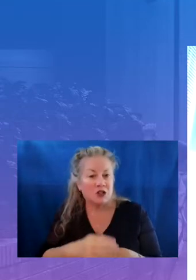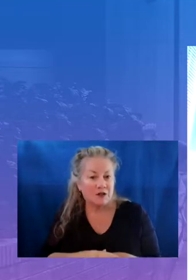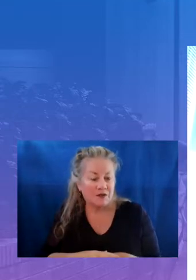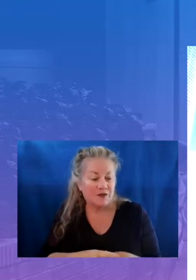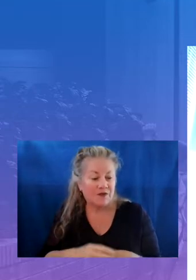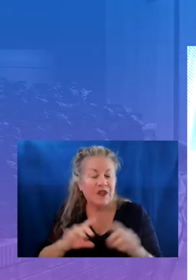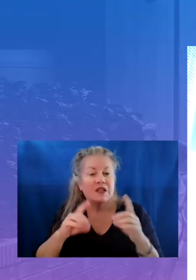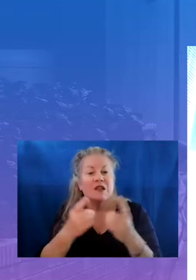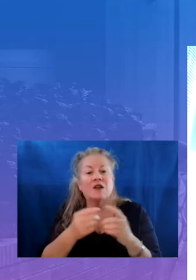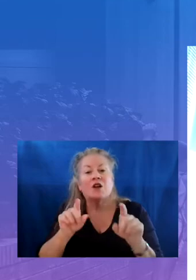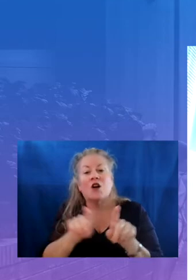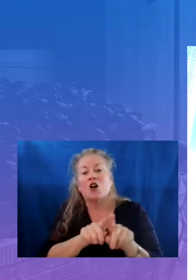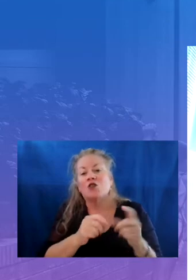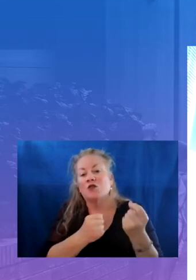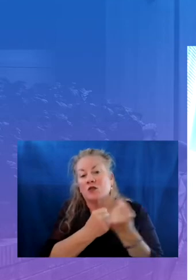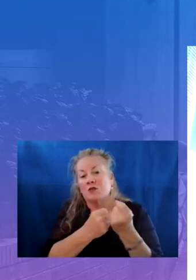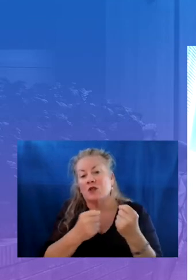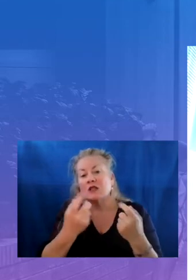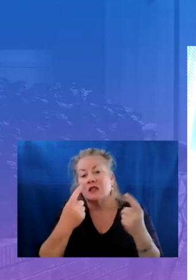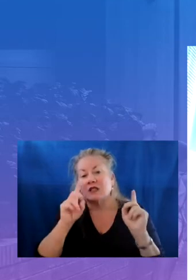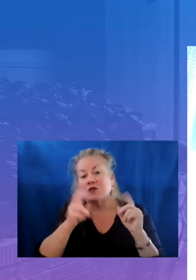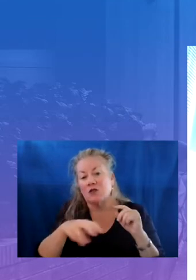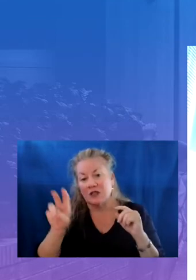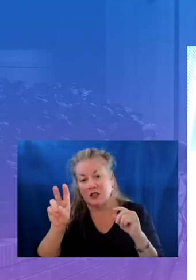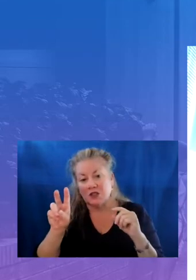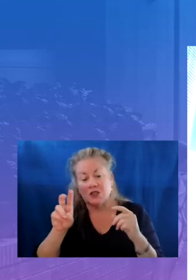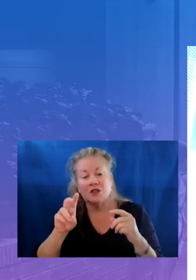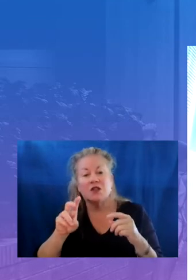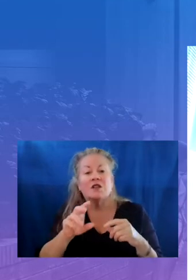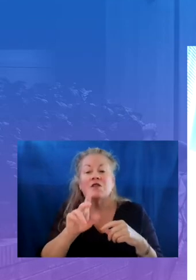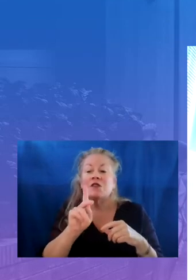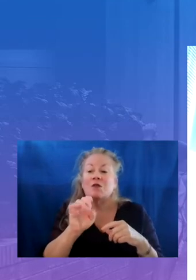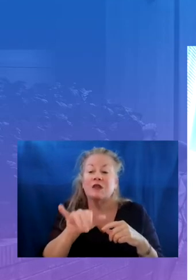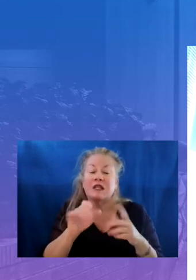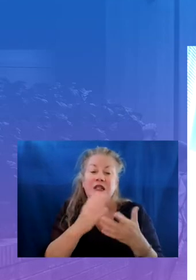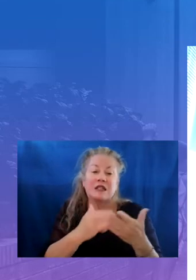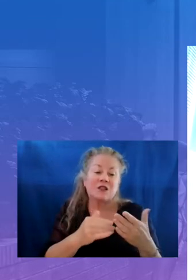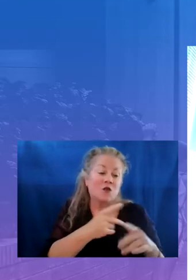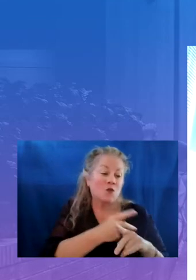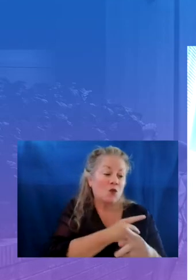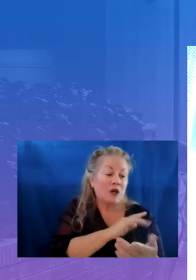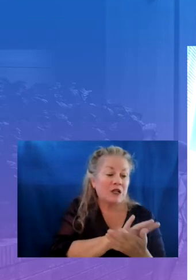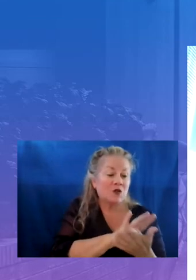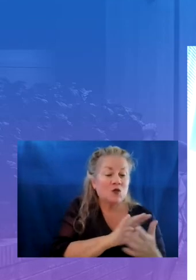successful transition of students from key stages from preschool to elementary school elementary